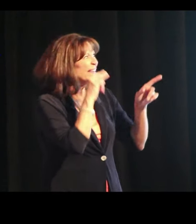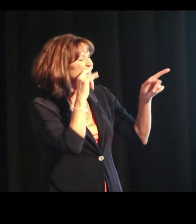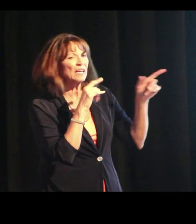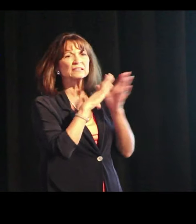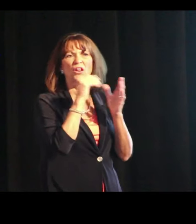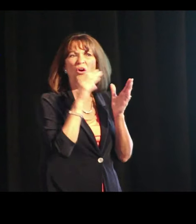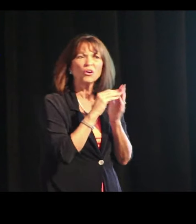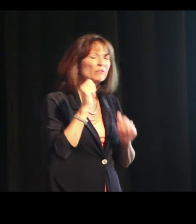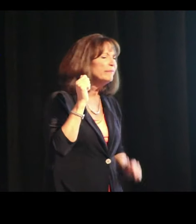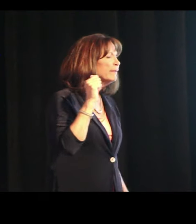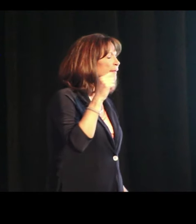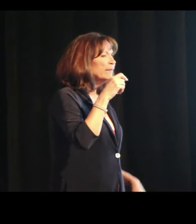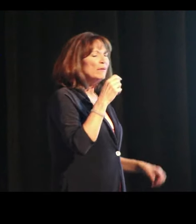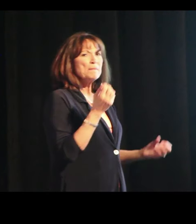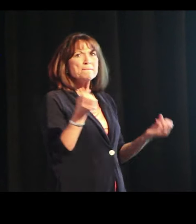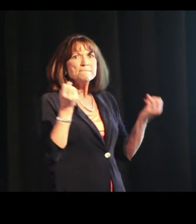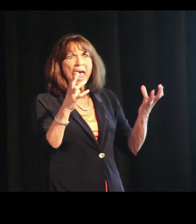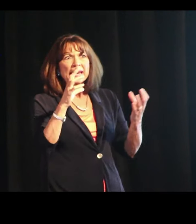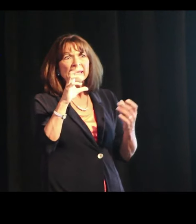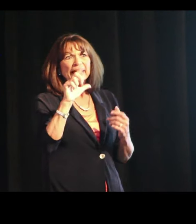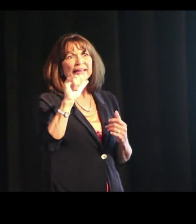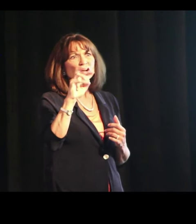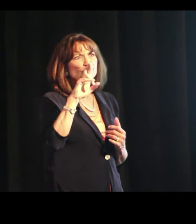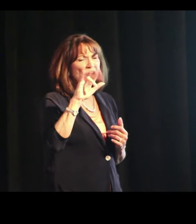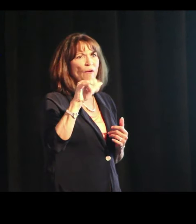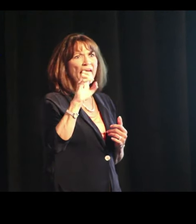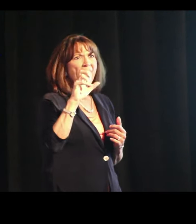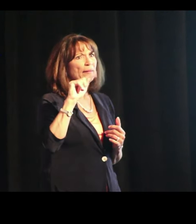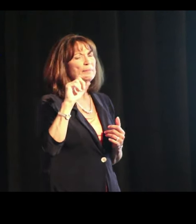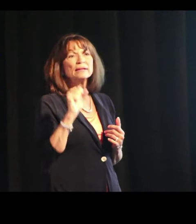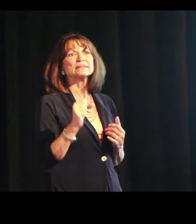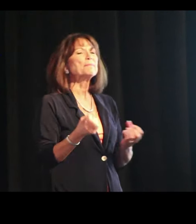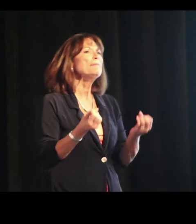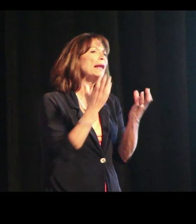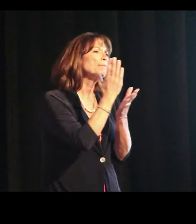Shoud it be a cook book approach Where thye’re just Teaching them words?